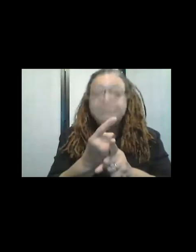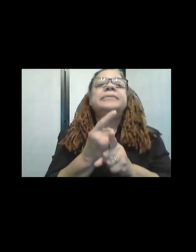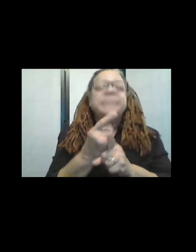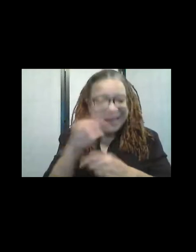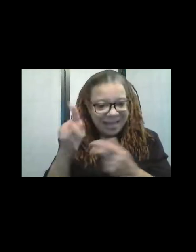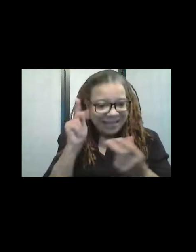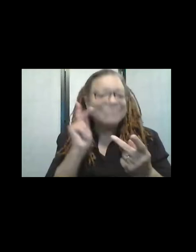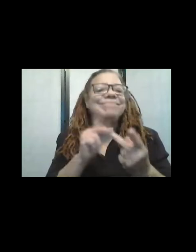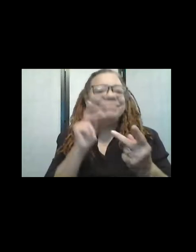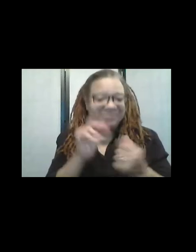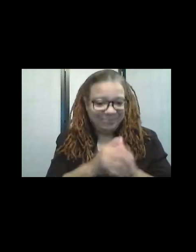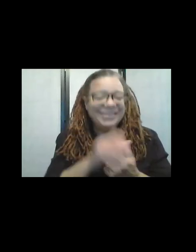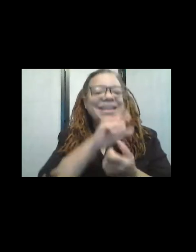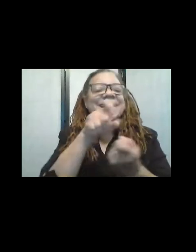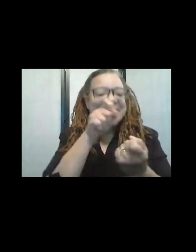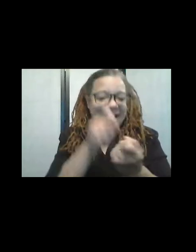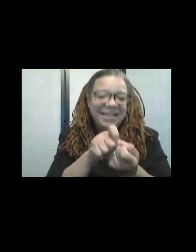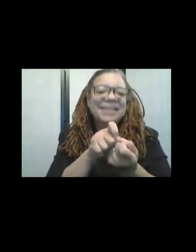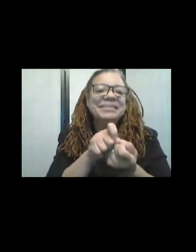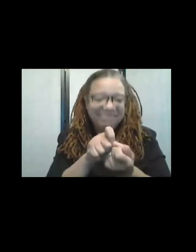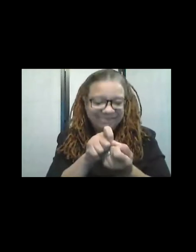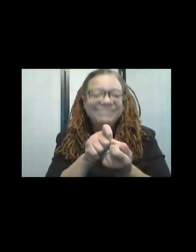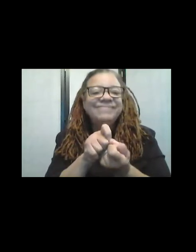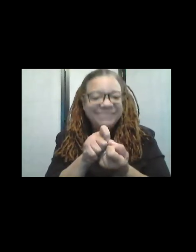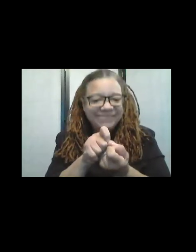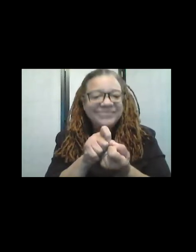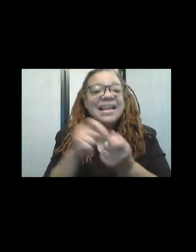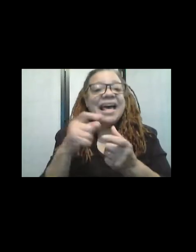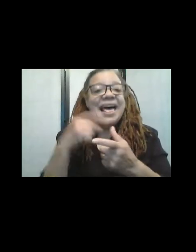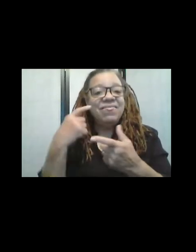but that's really what's happening... Yeah. And the plastic enables it,